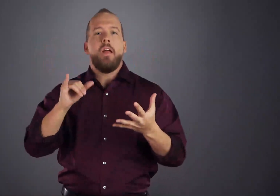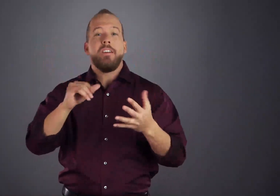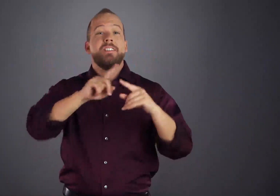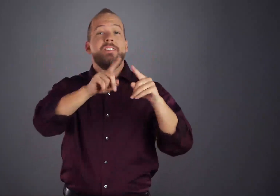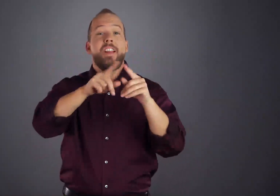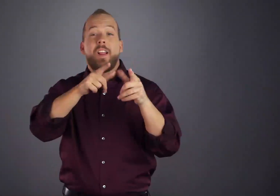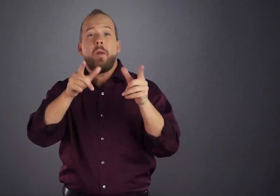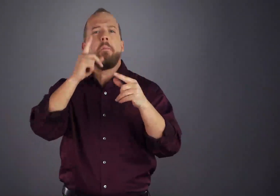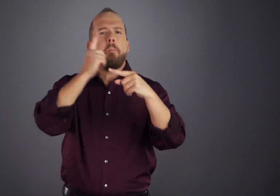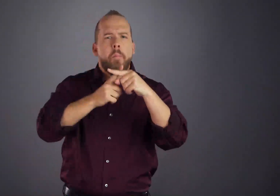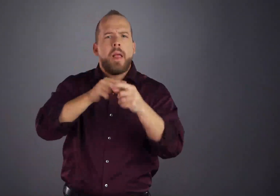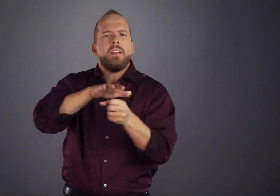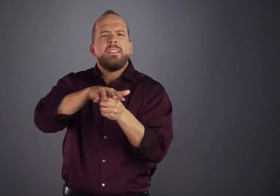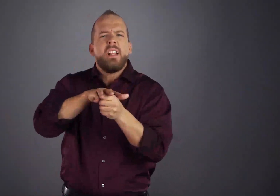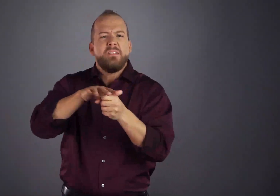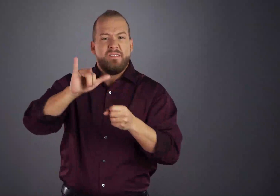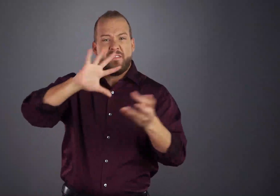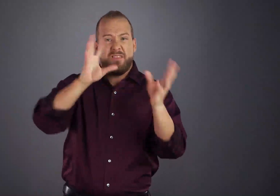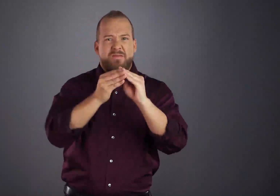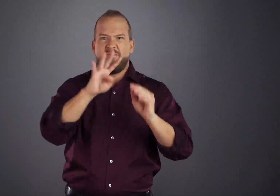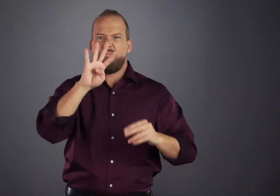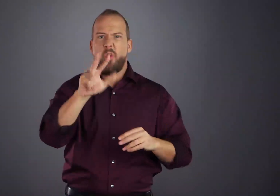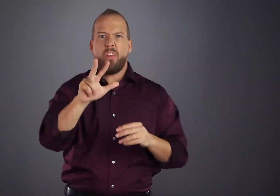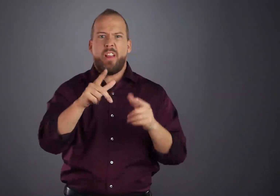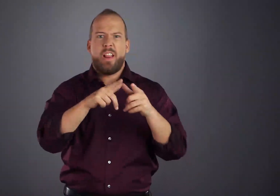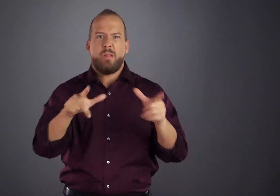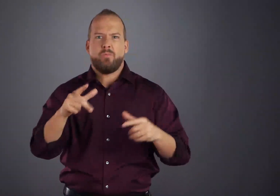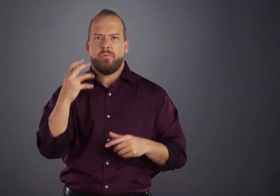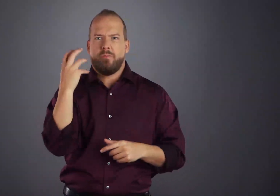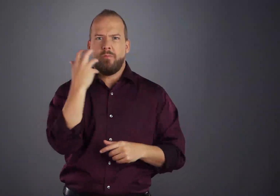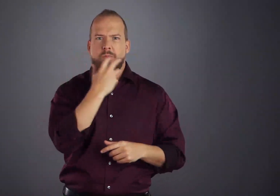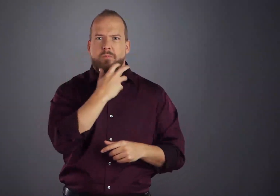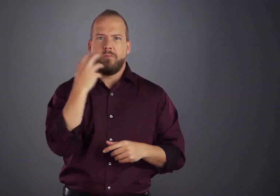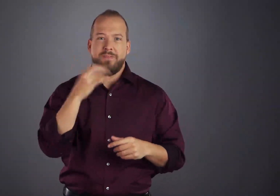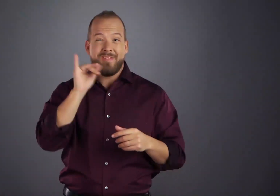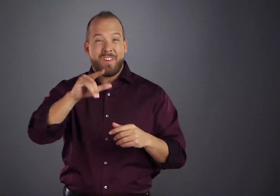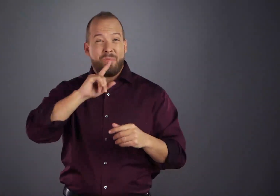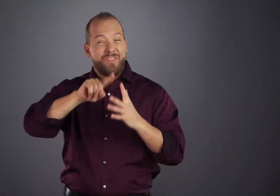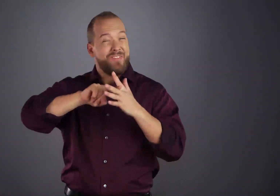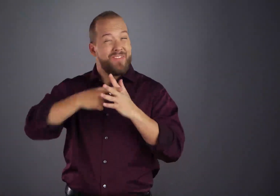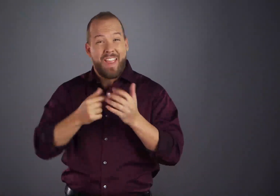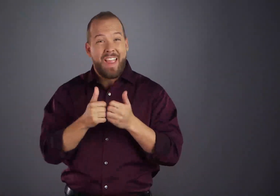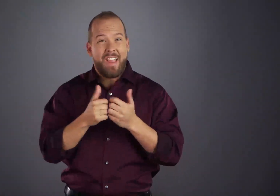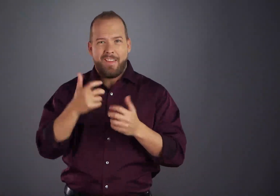In country after country where the A.A. seed was planted, it has taken root,